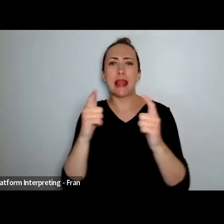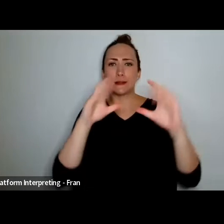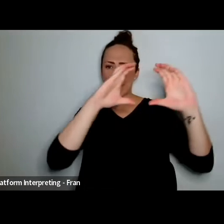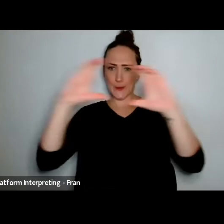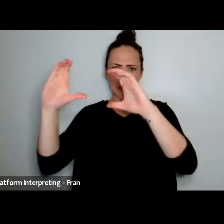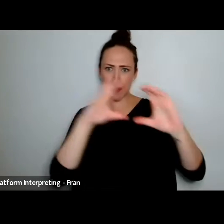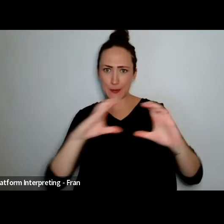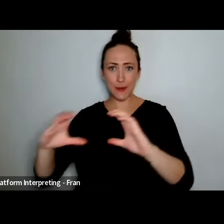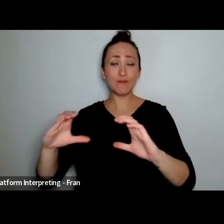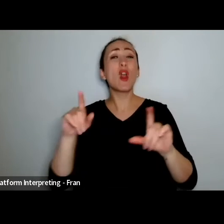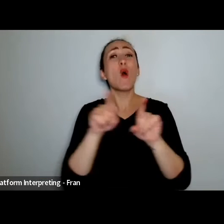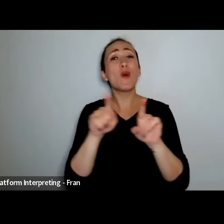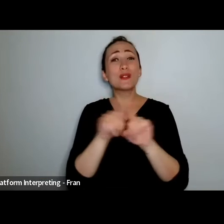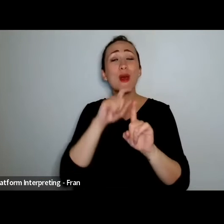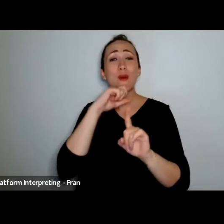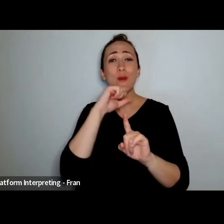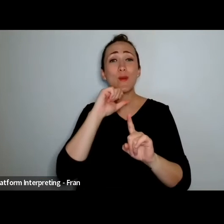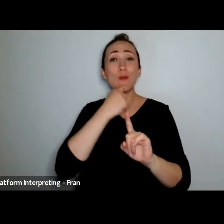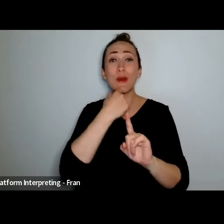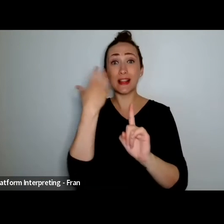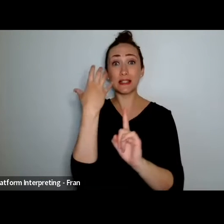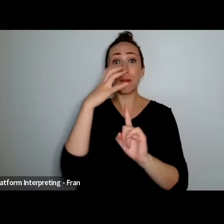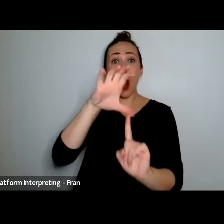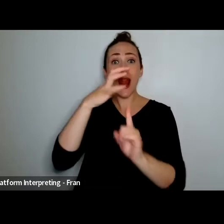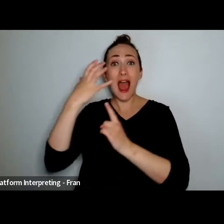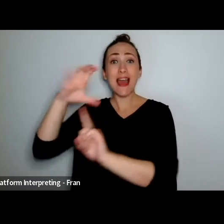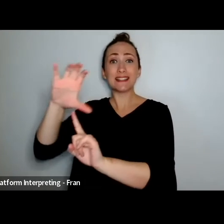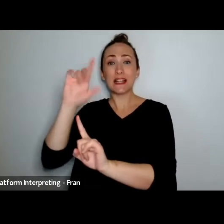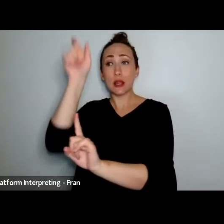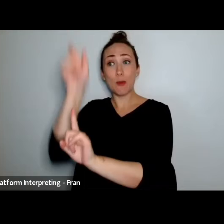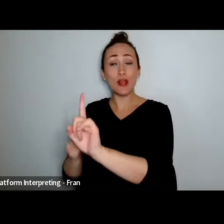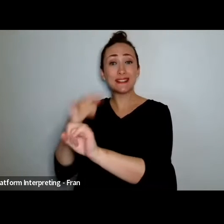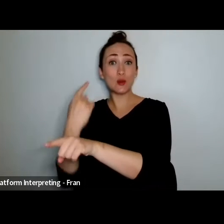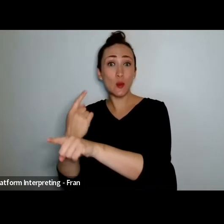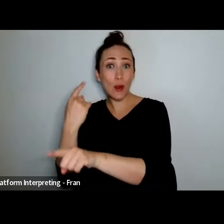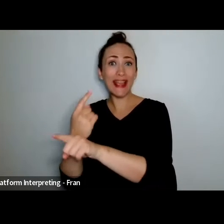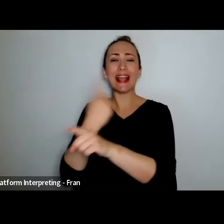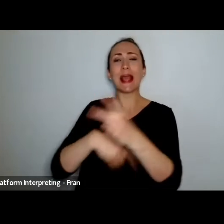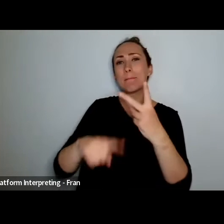talking so they should pop up as the main image on your screen. In terms of access